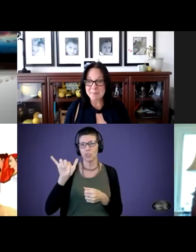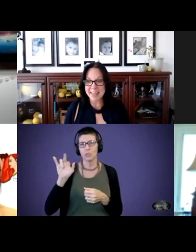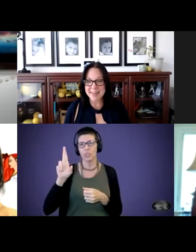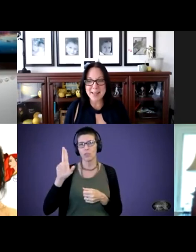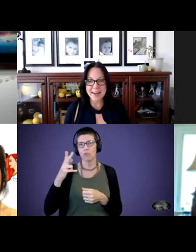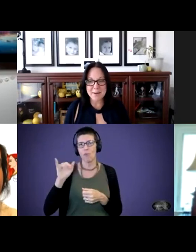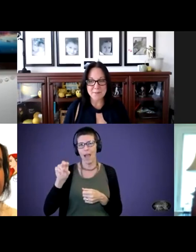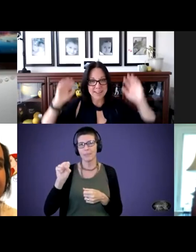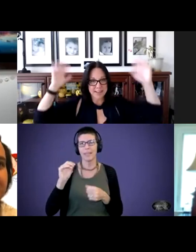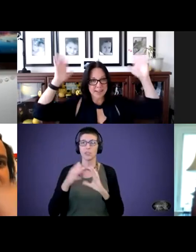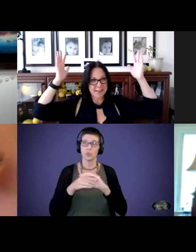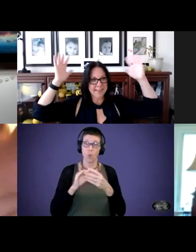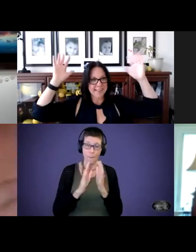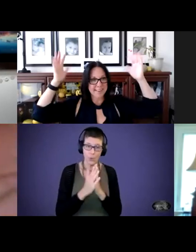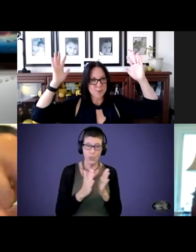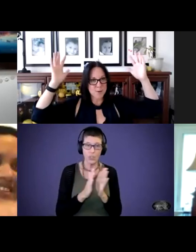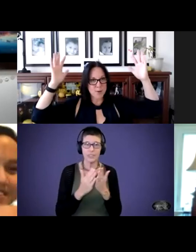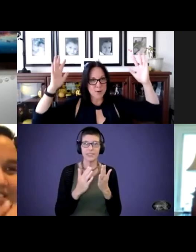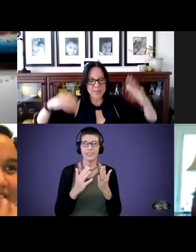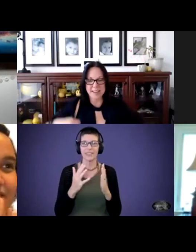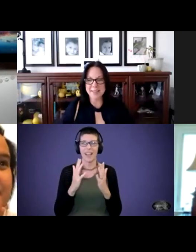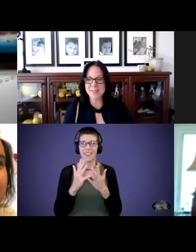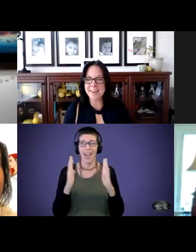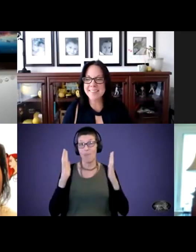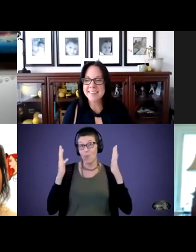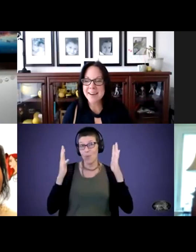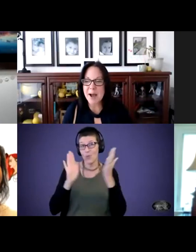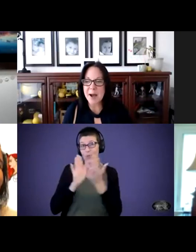And a lot of Woohoo to Asia. Asia: